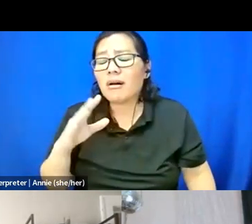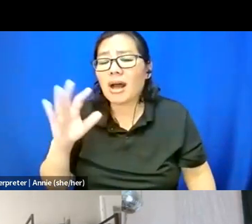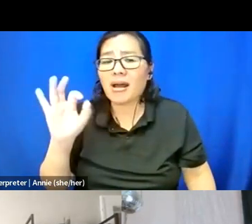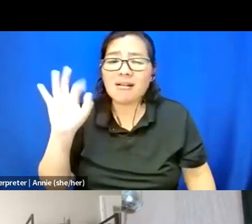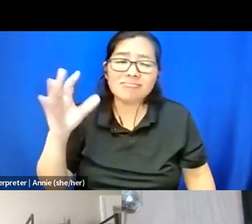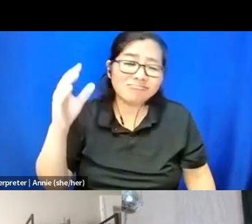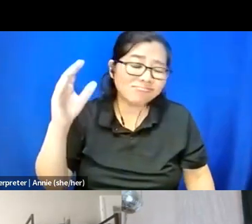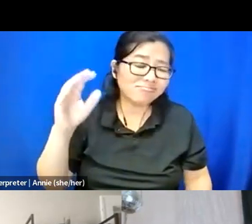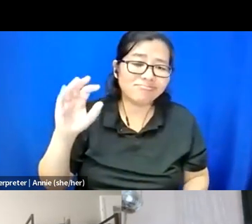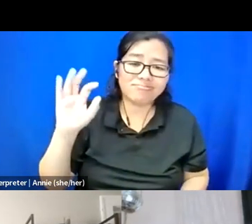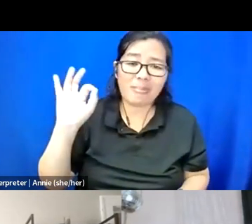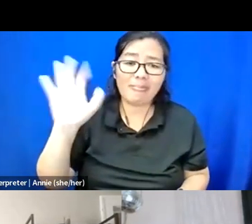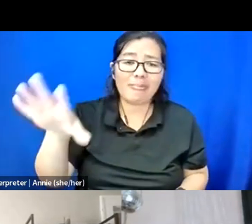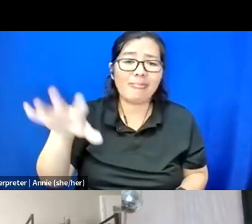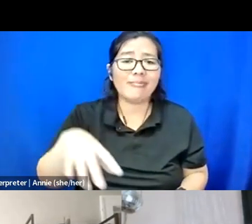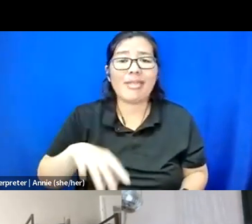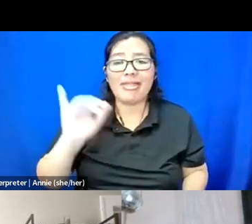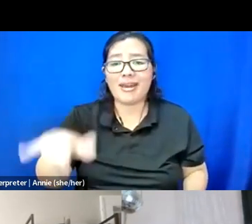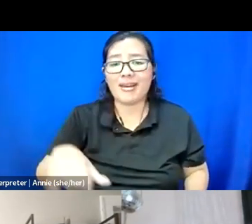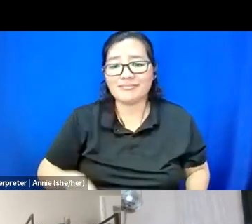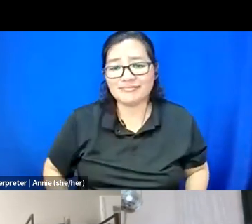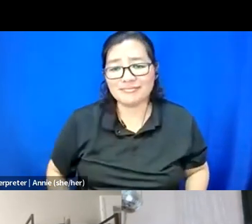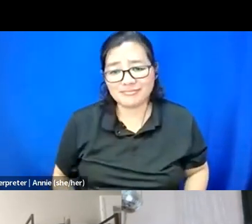room with no pillow, that says it all.